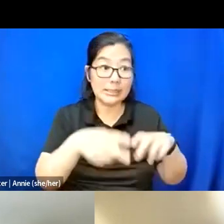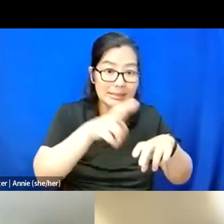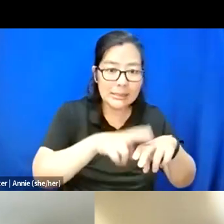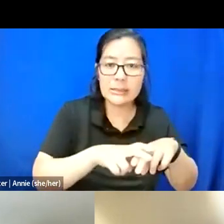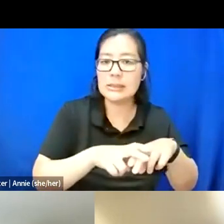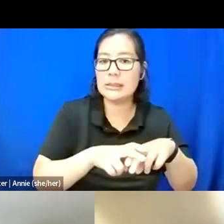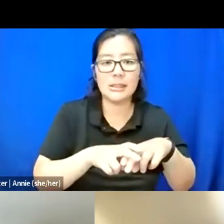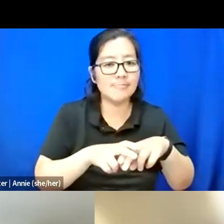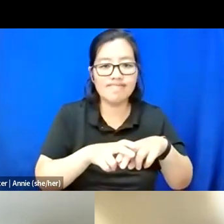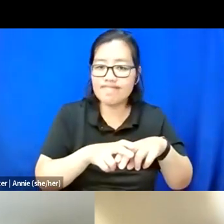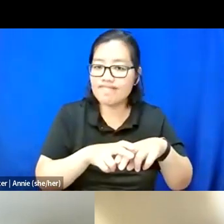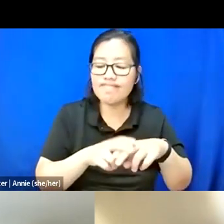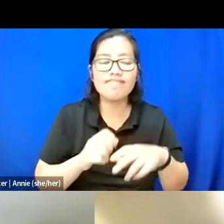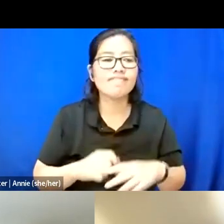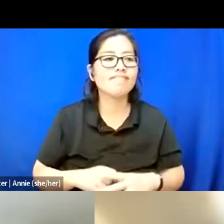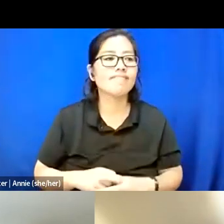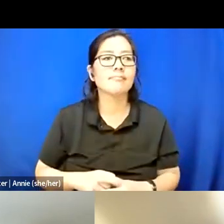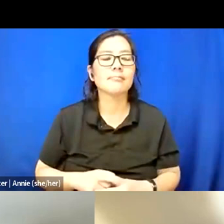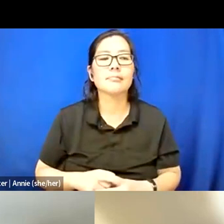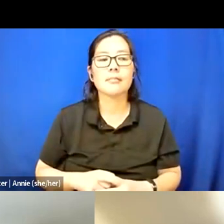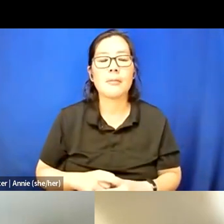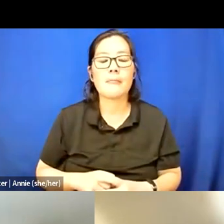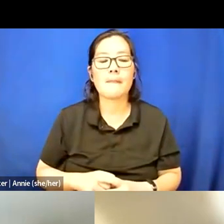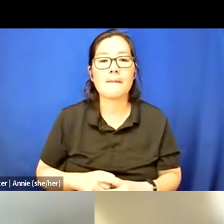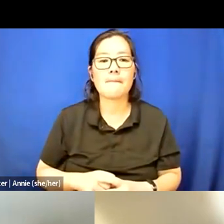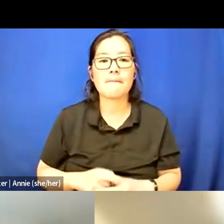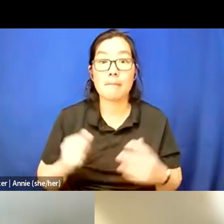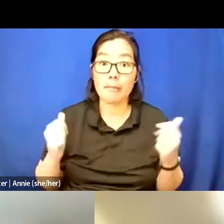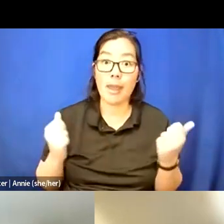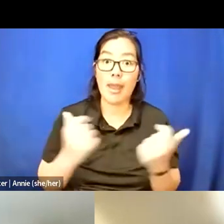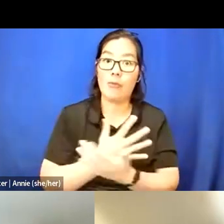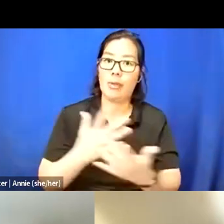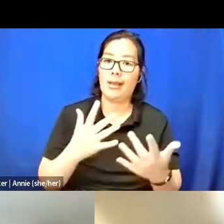A lot of the times, there's -- everything is normally packed out.